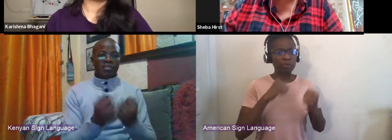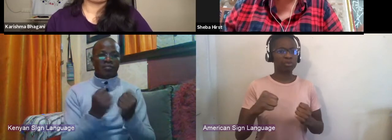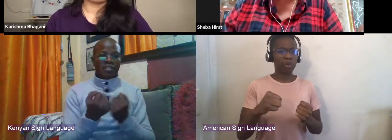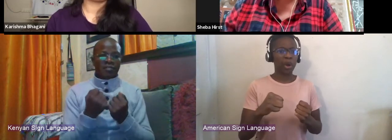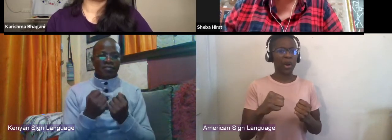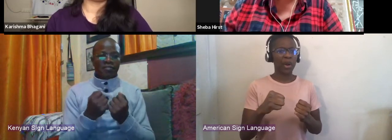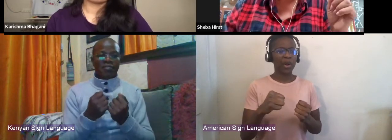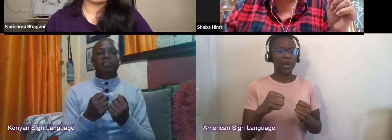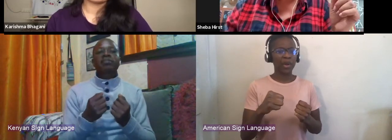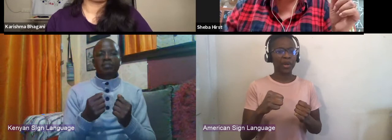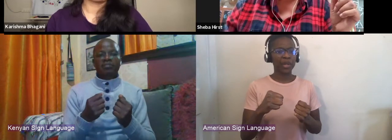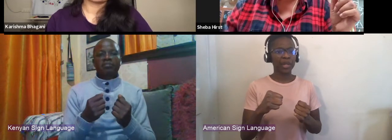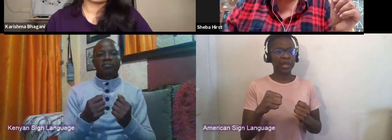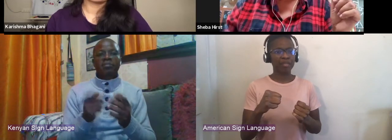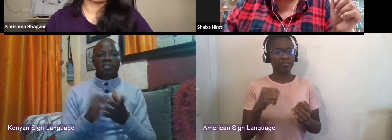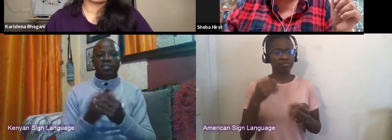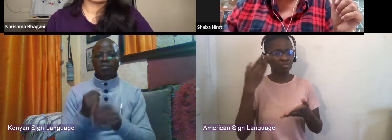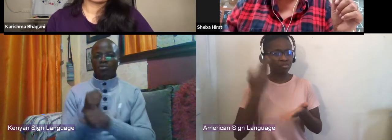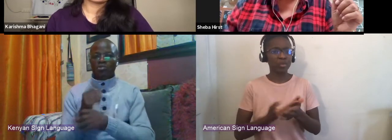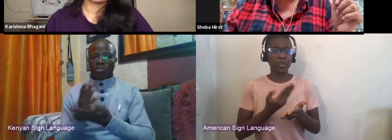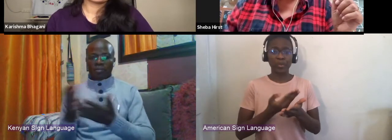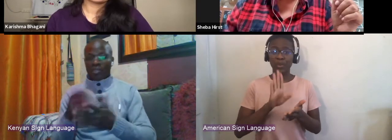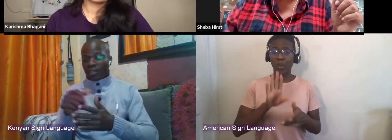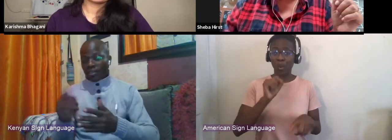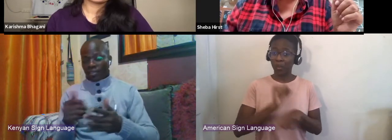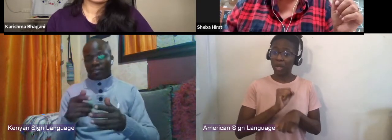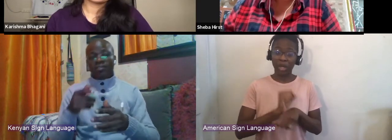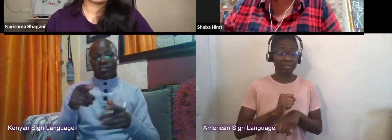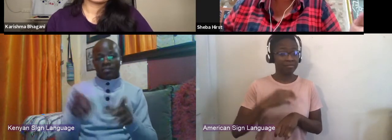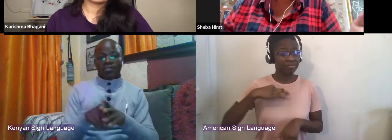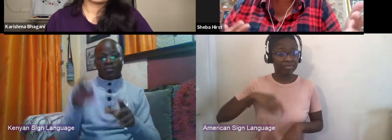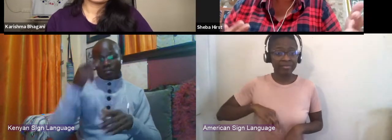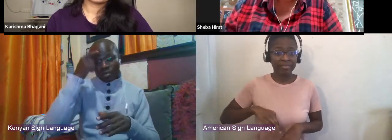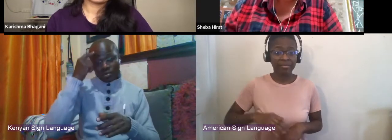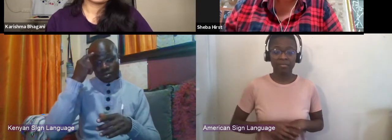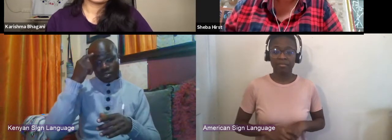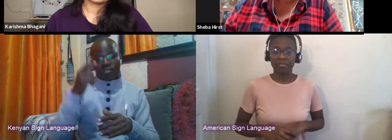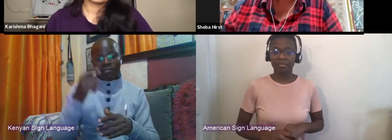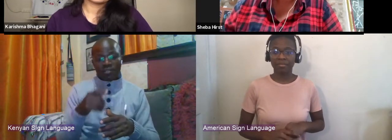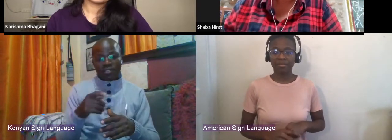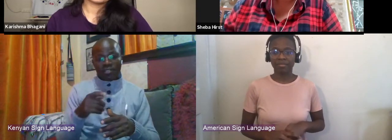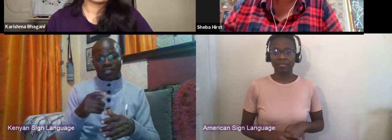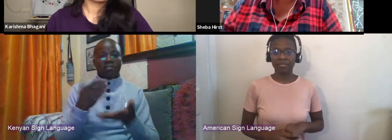because yeah, for, well, here we are in this transactional society